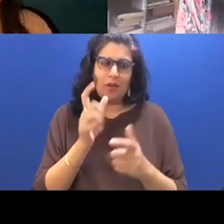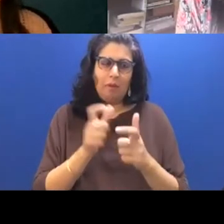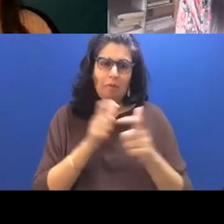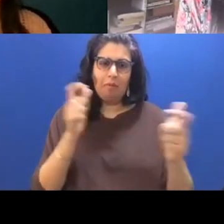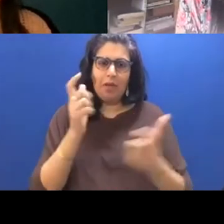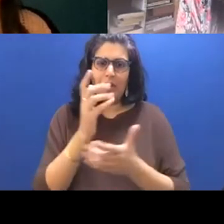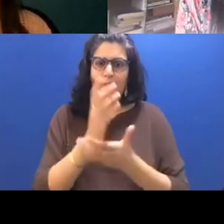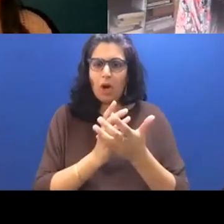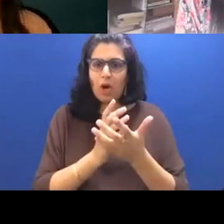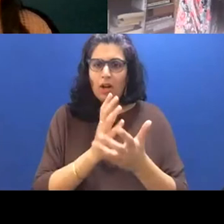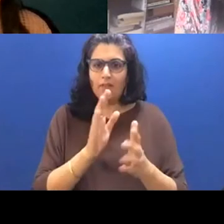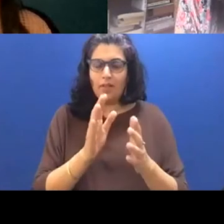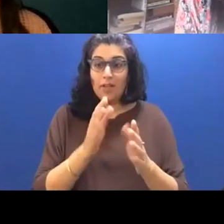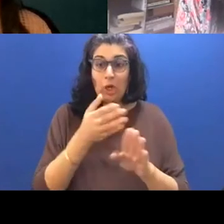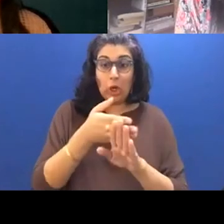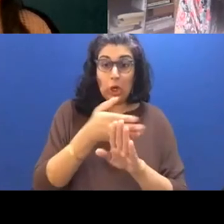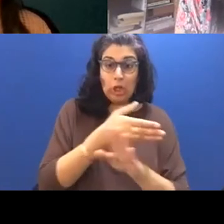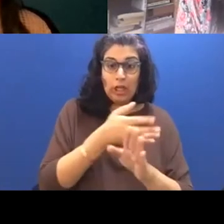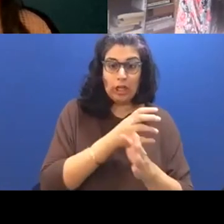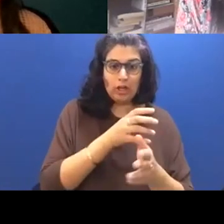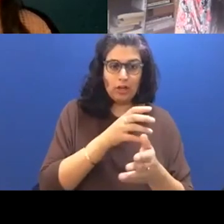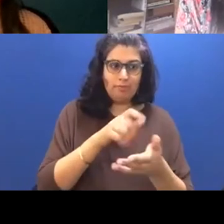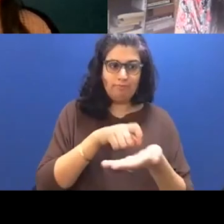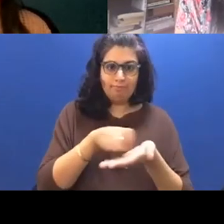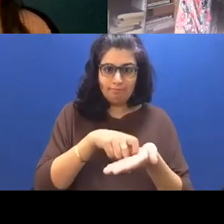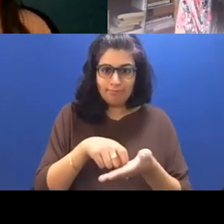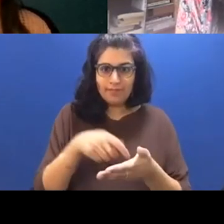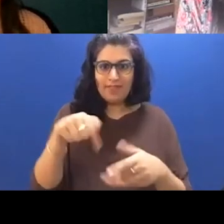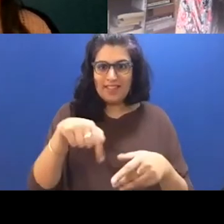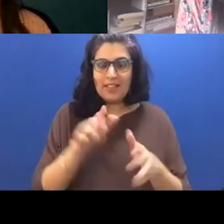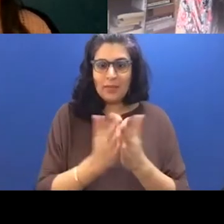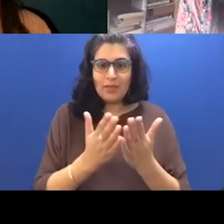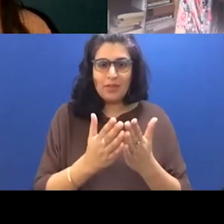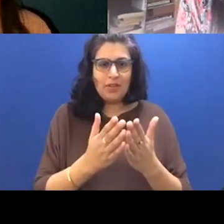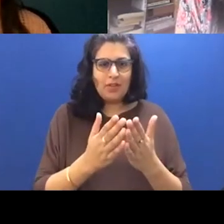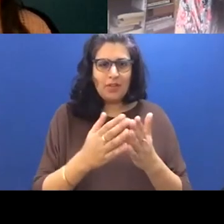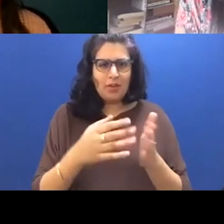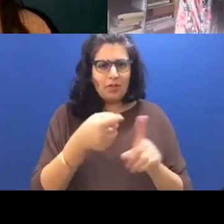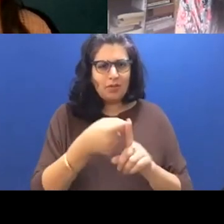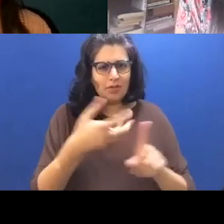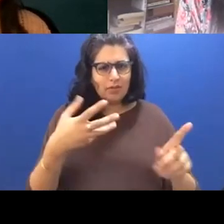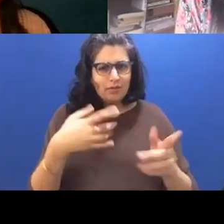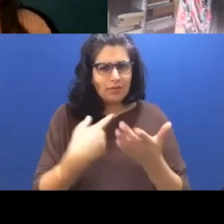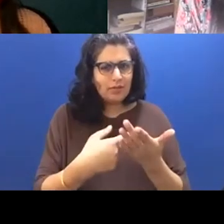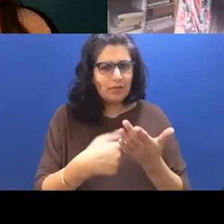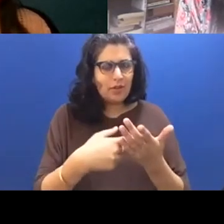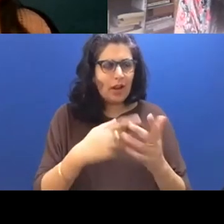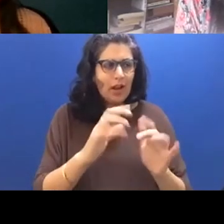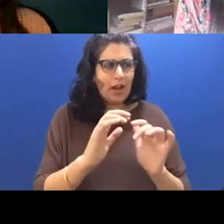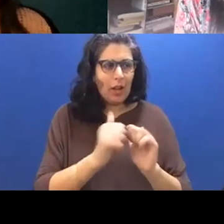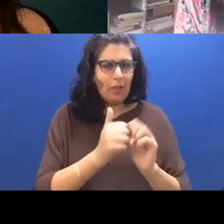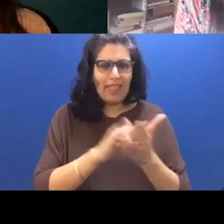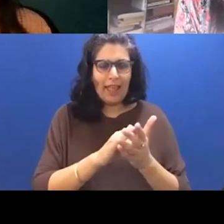of the book. So could you talk about how that imagery developed and came out over time?